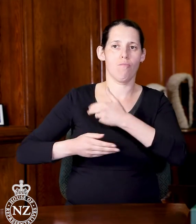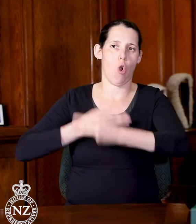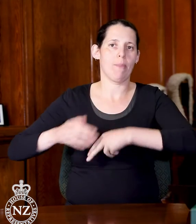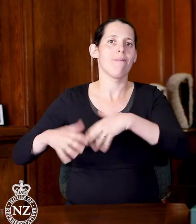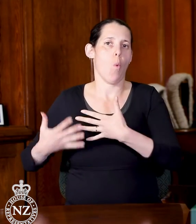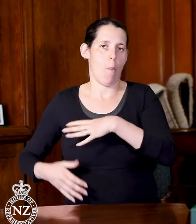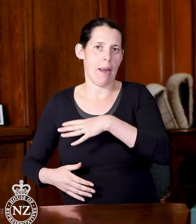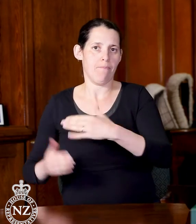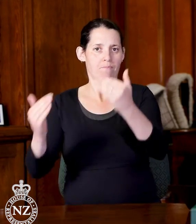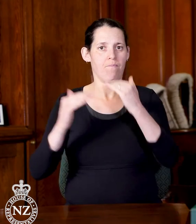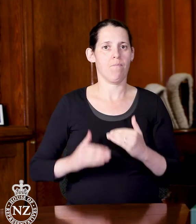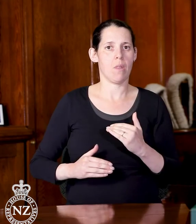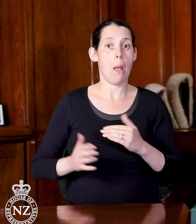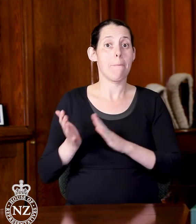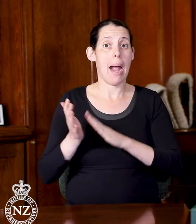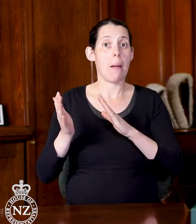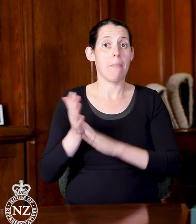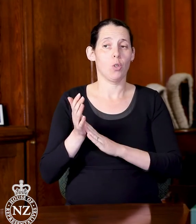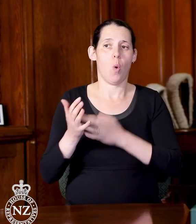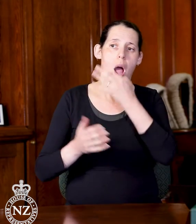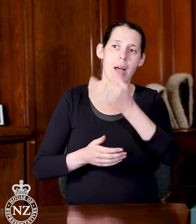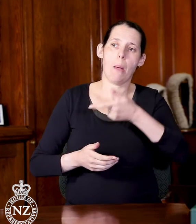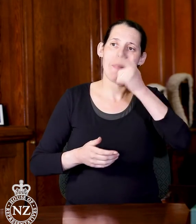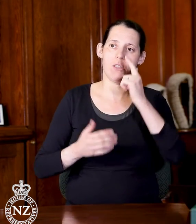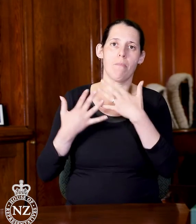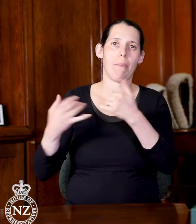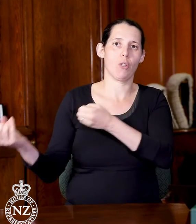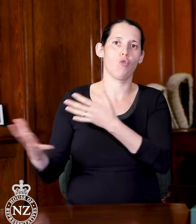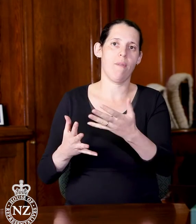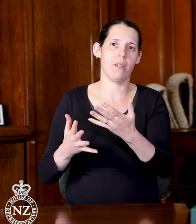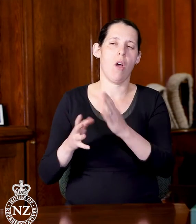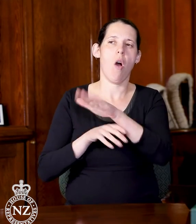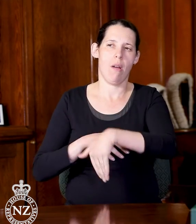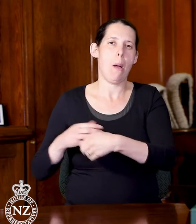Public Service about public service pay and question number 12 is Mark Cameron to the